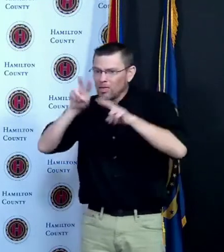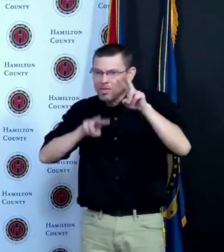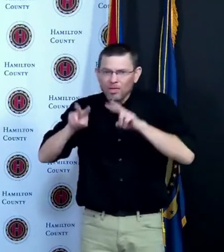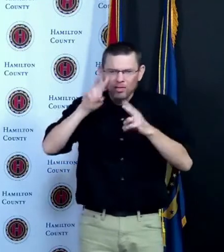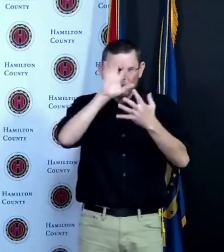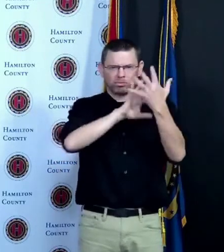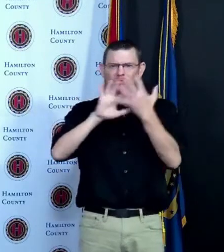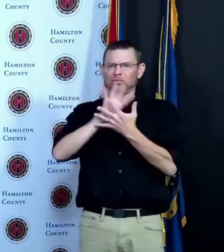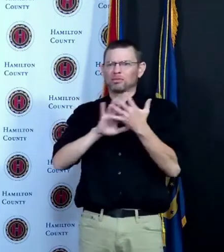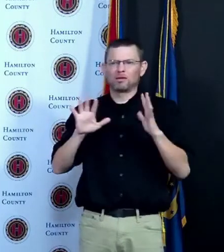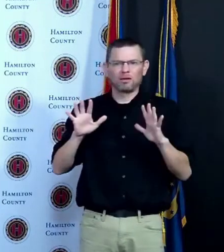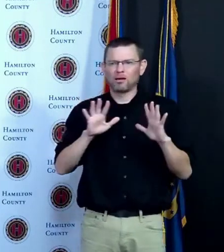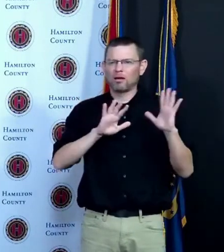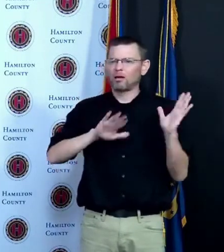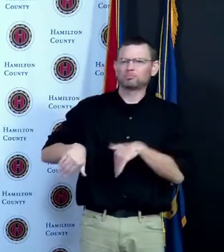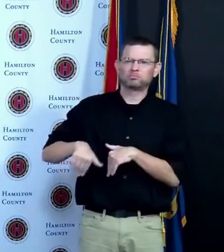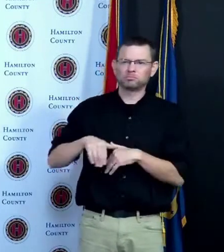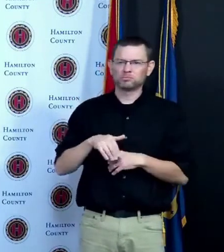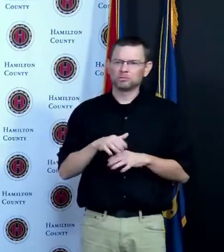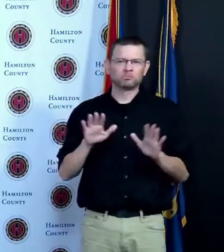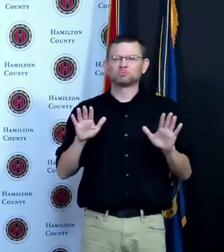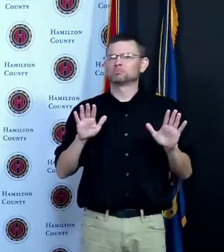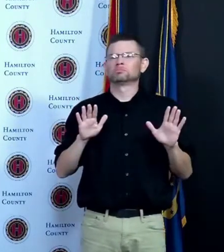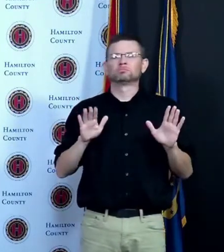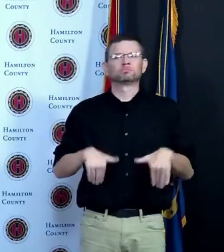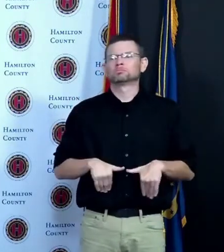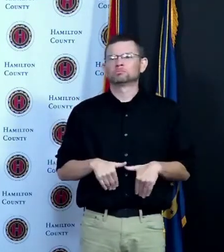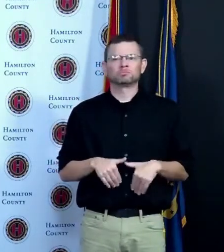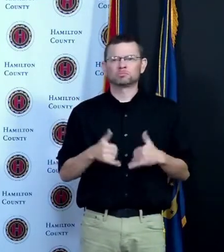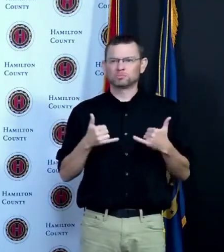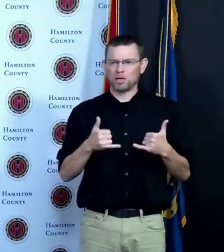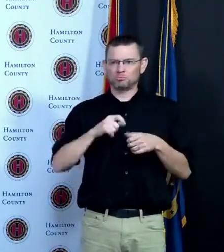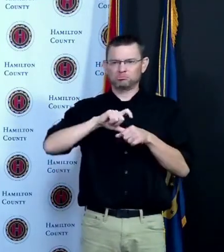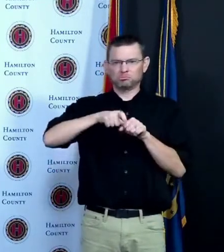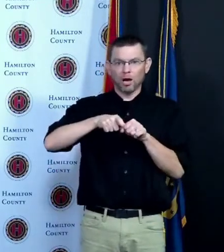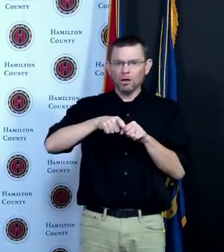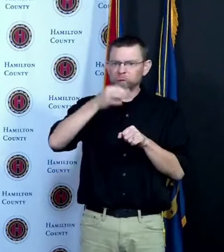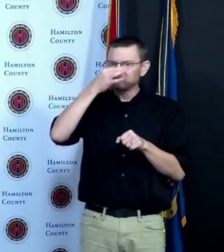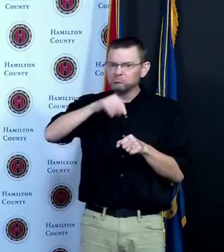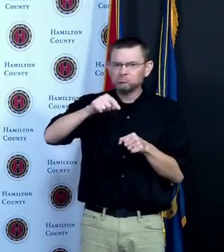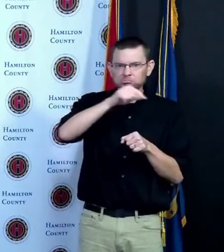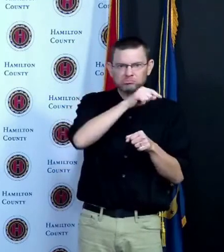case we've got walk-up clinics now so please now's the time to get the vaccine